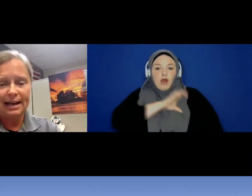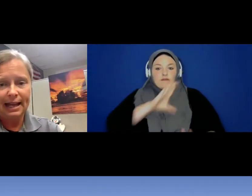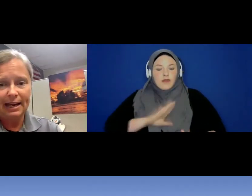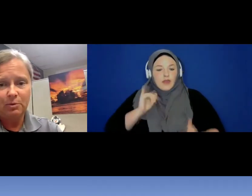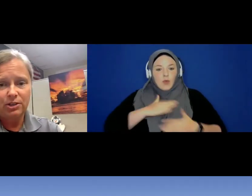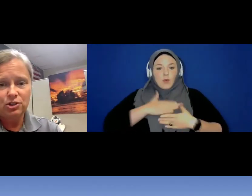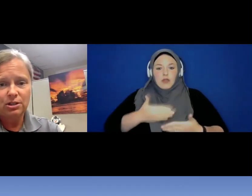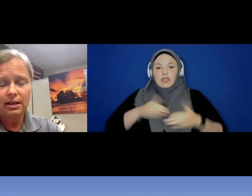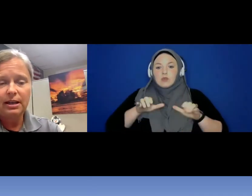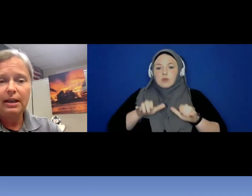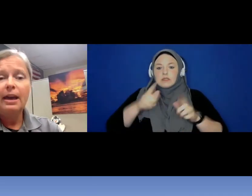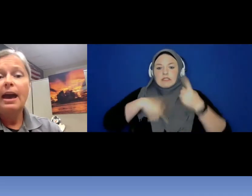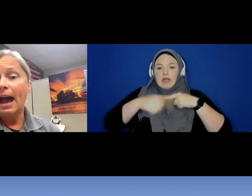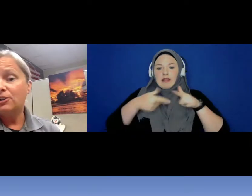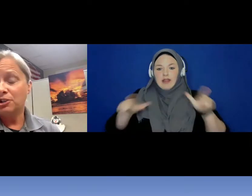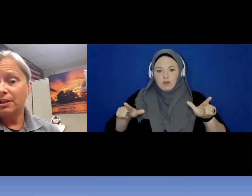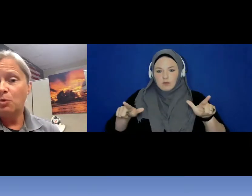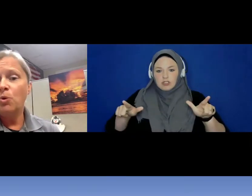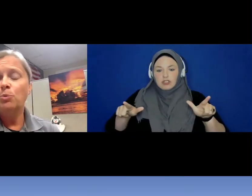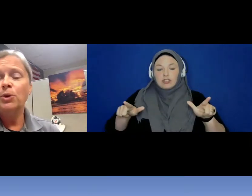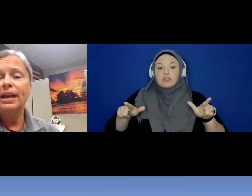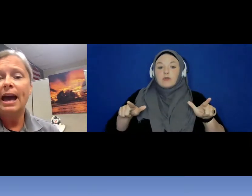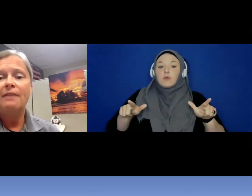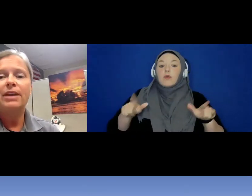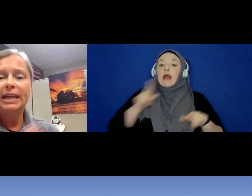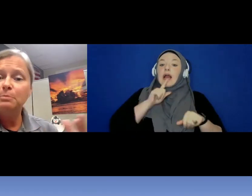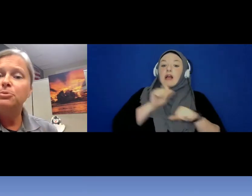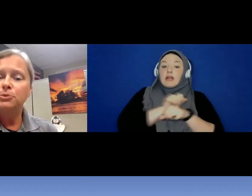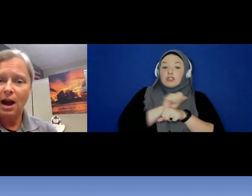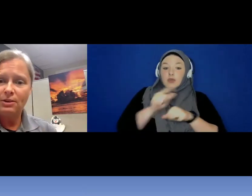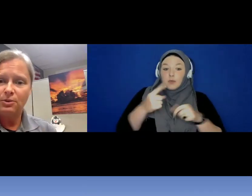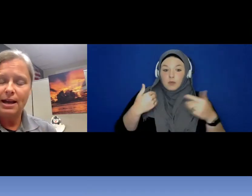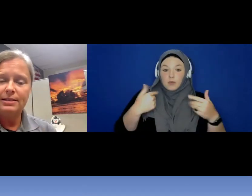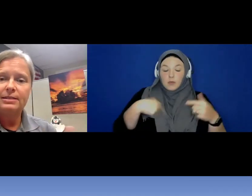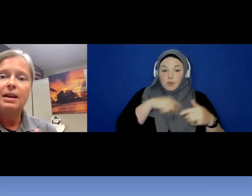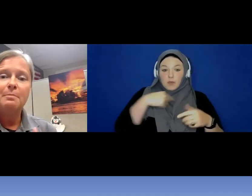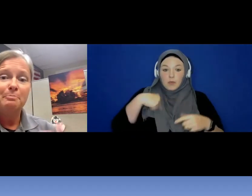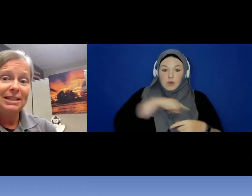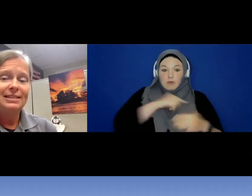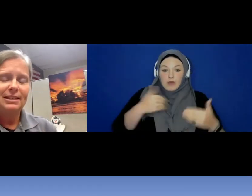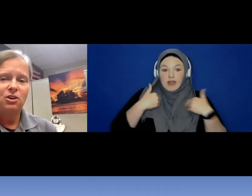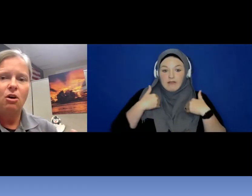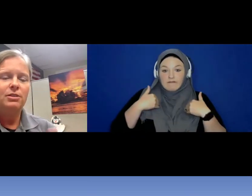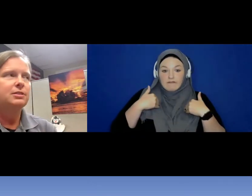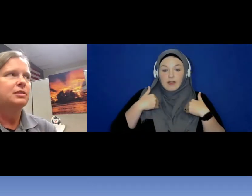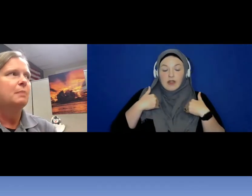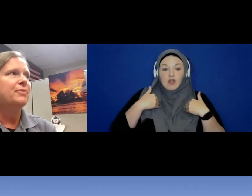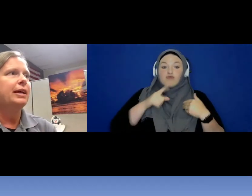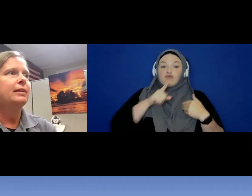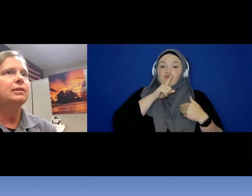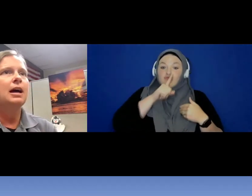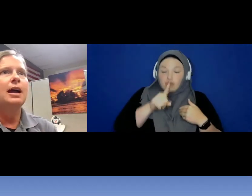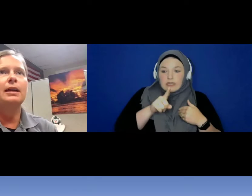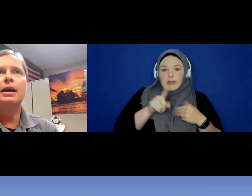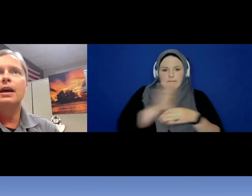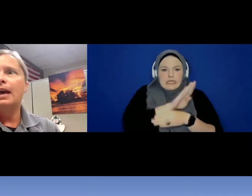language. Actually, when we have in progress busy calls, something like